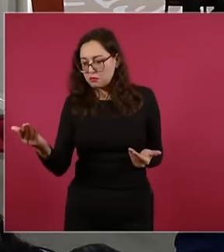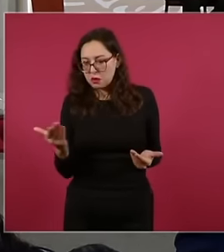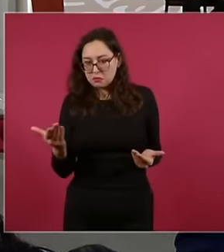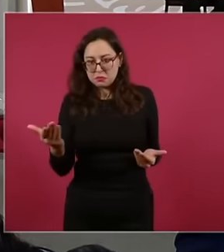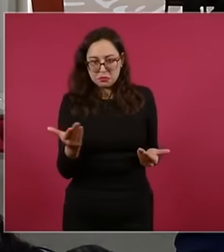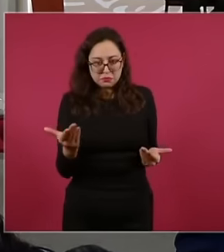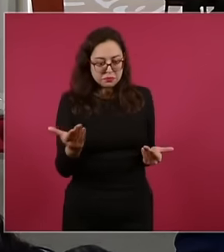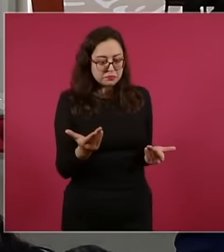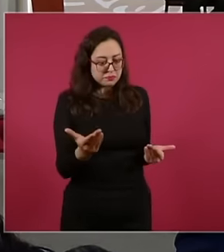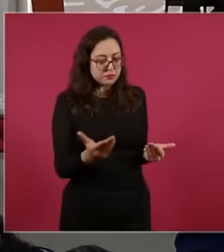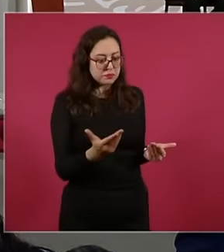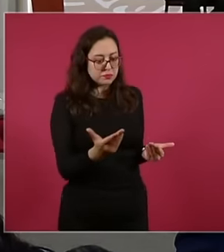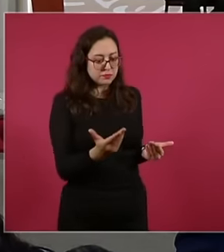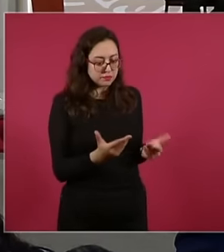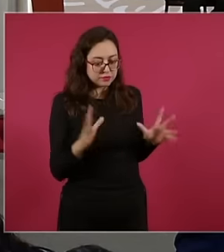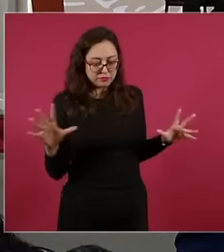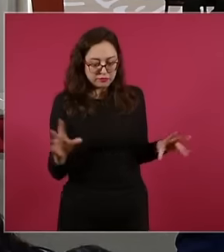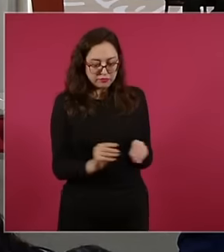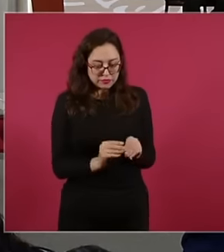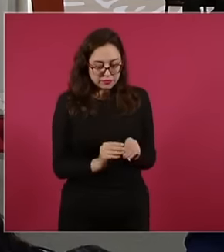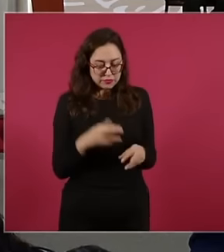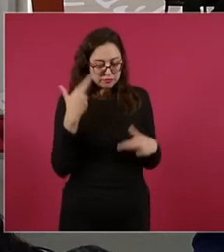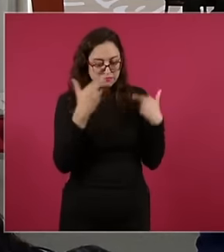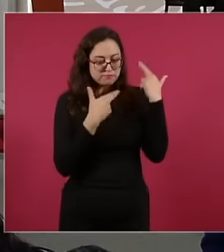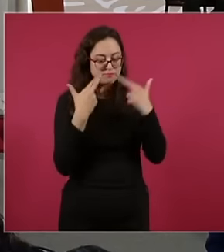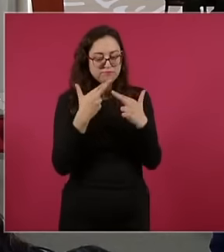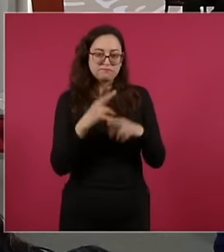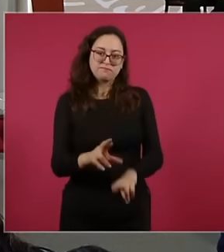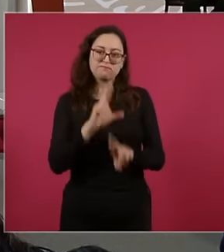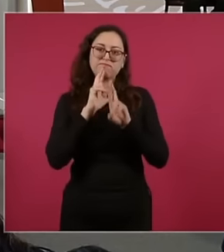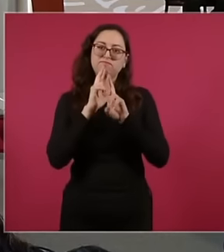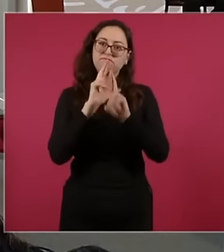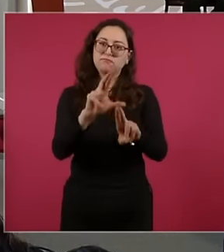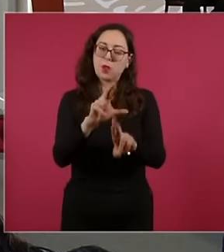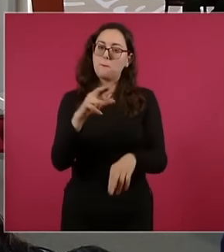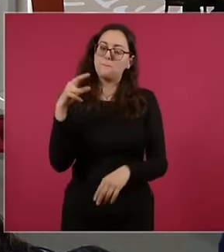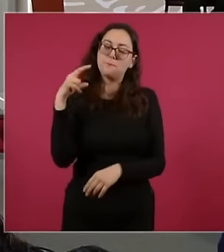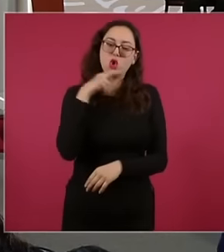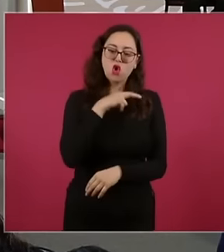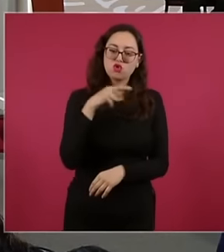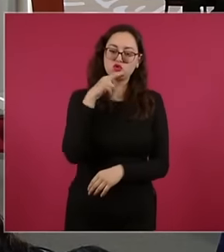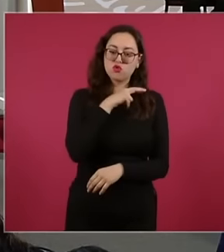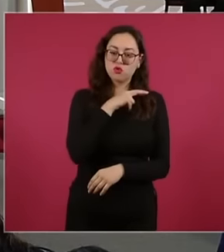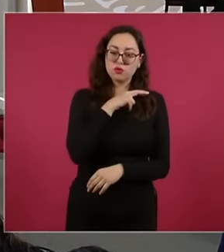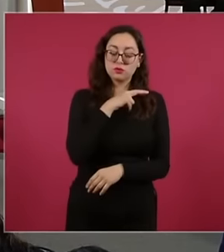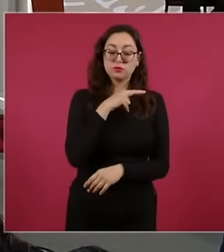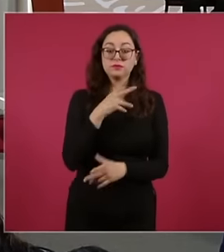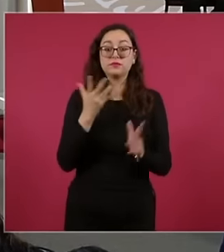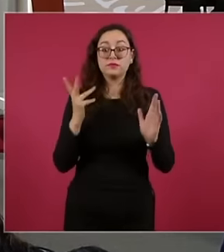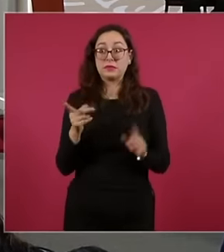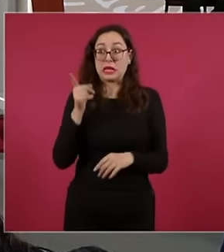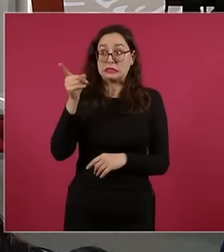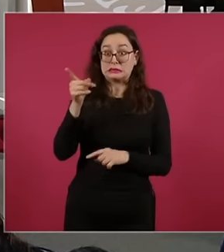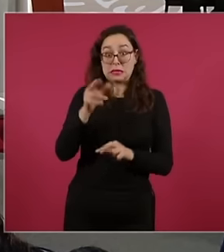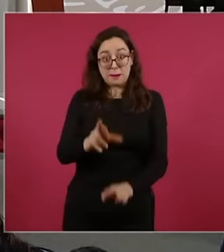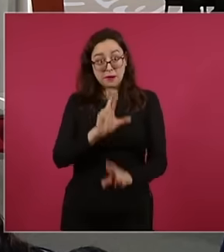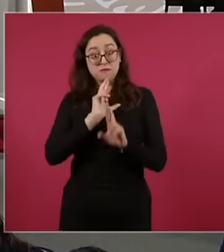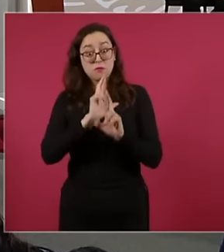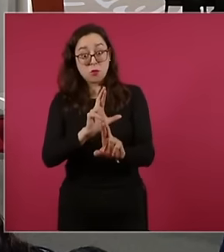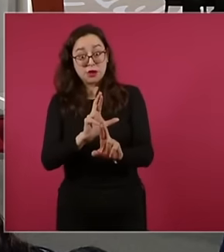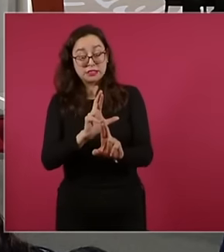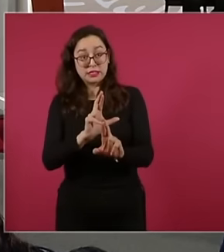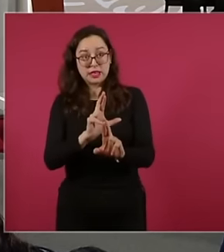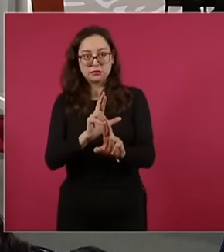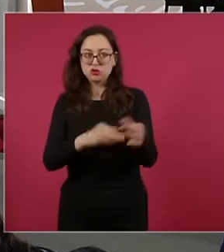soon obtained. a resolution and that everyone abide by the ruling of the